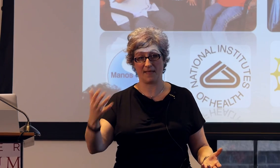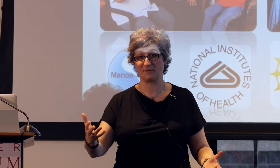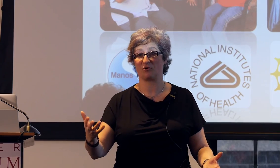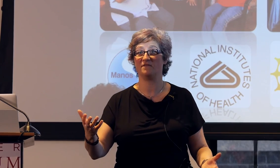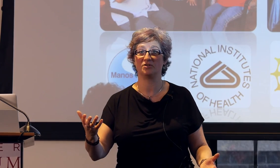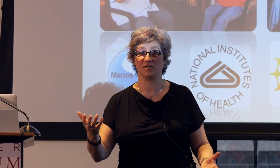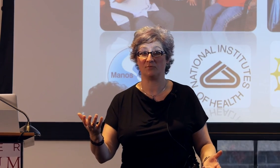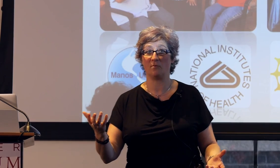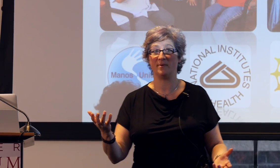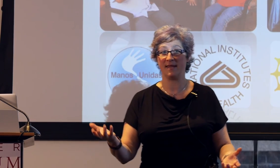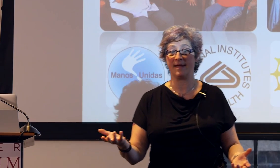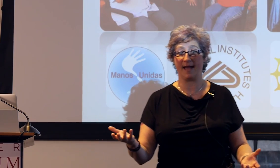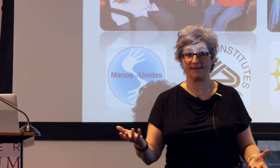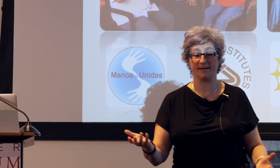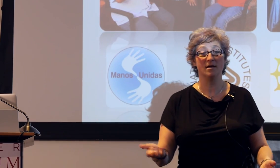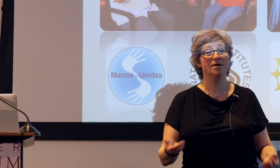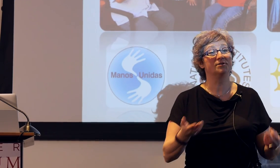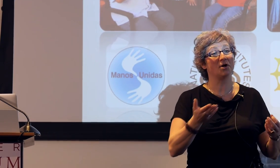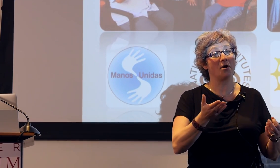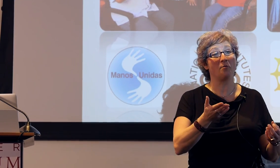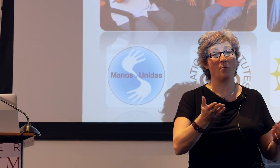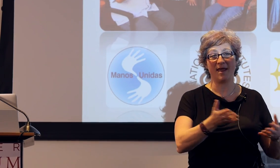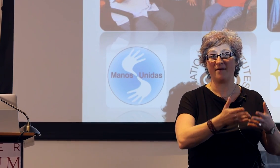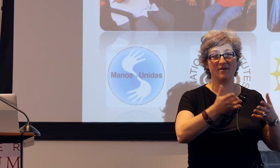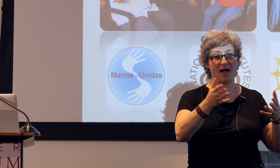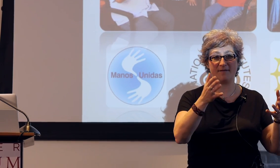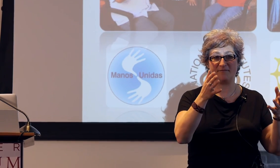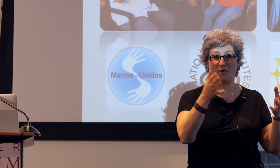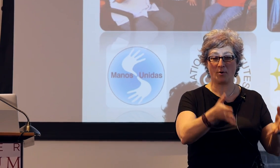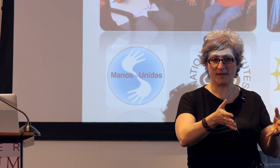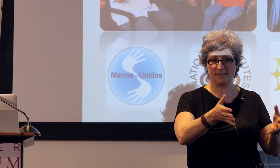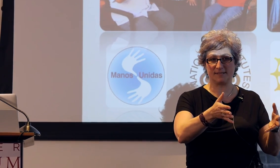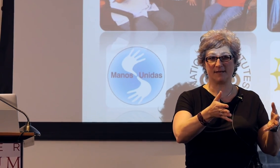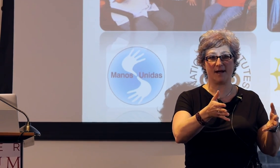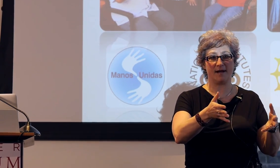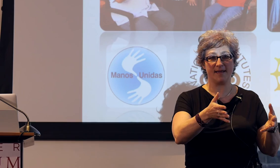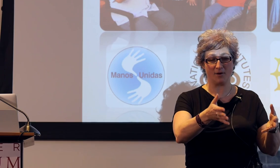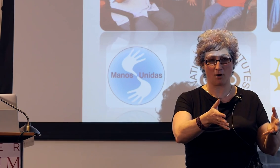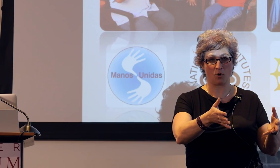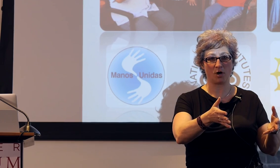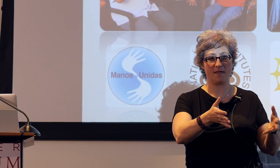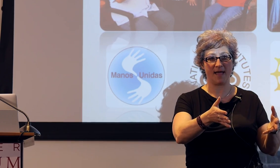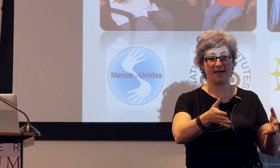the less proficient you will be at it. So we have not focused in our work on that,